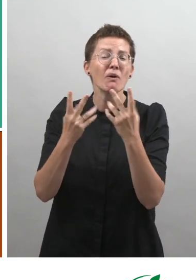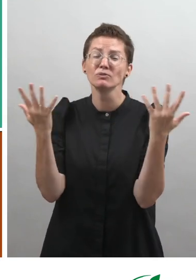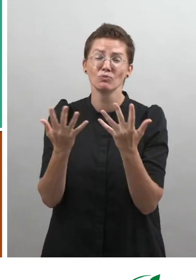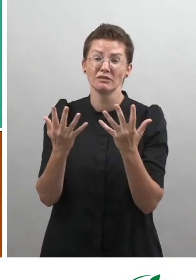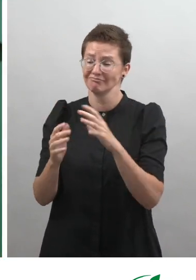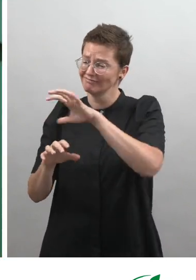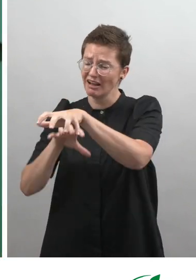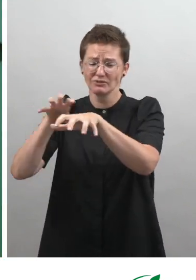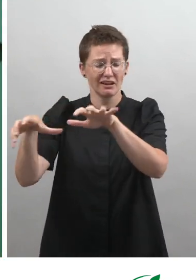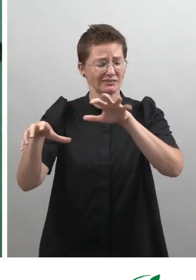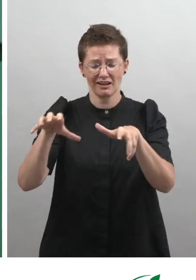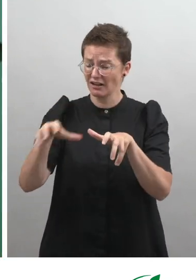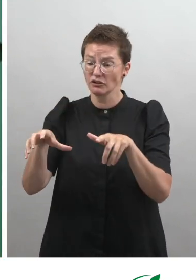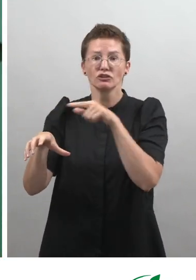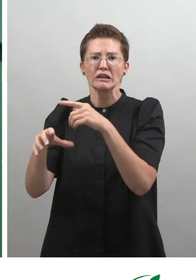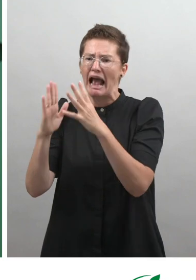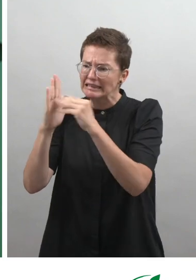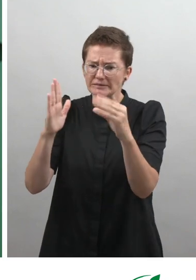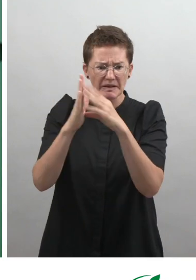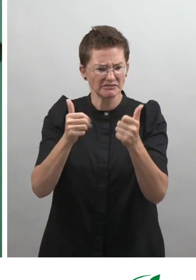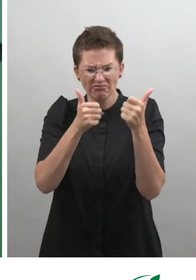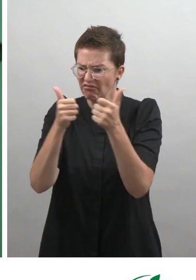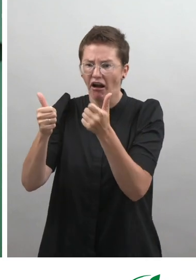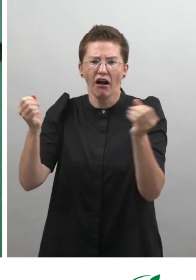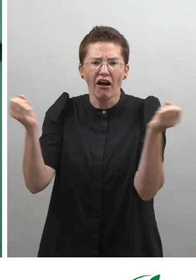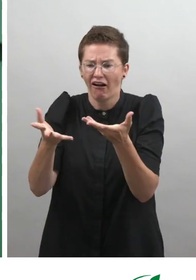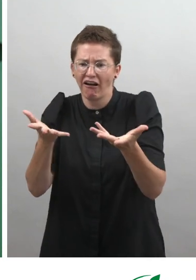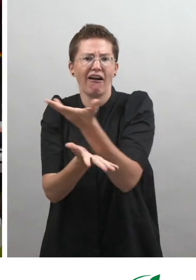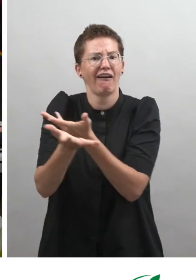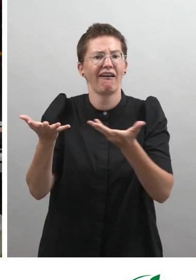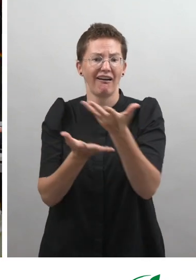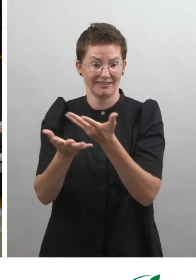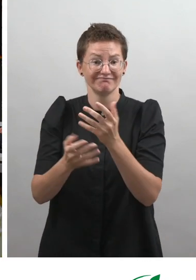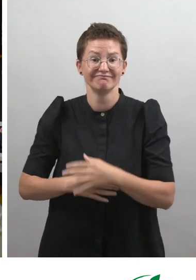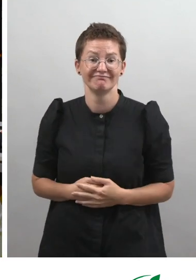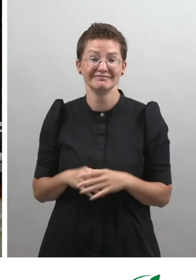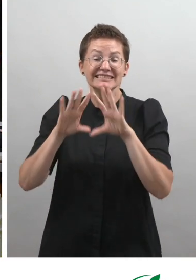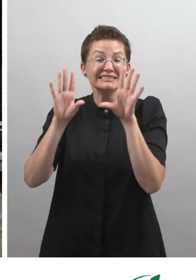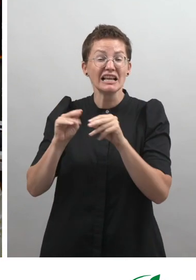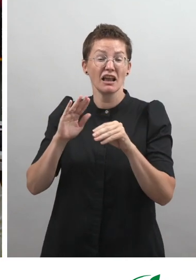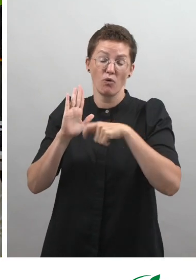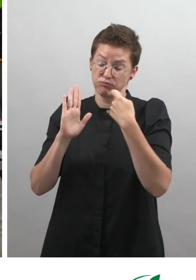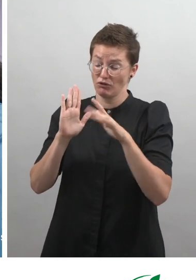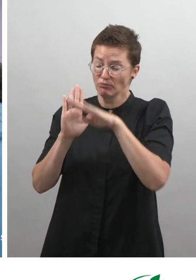It's very important that best practices are interchanged between countries. Zero Project: Many of the programmes